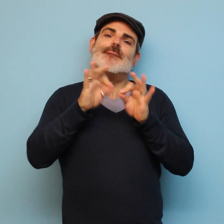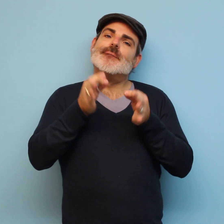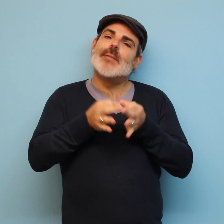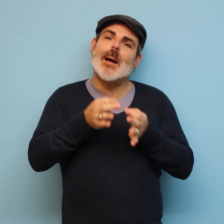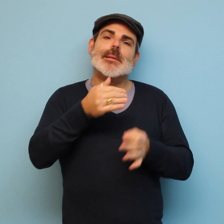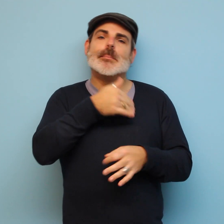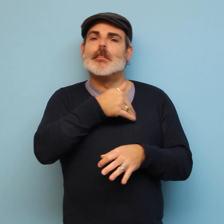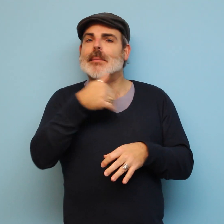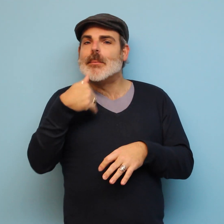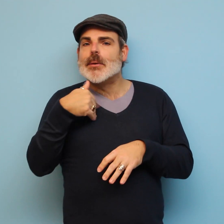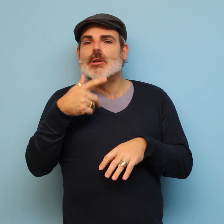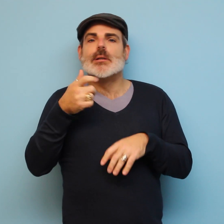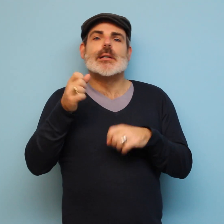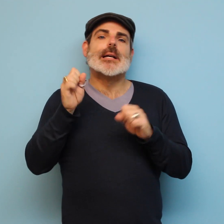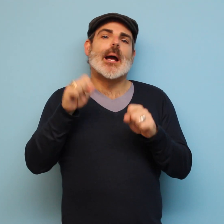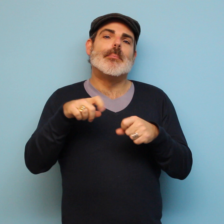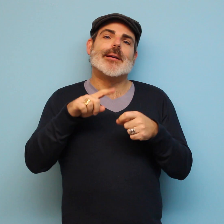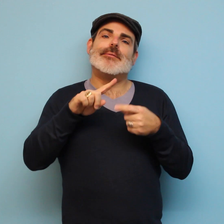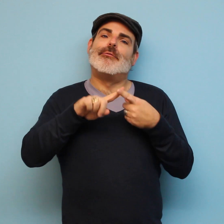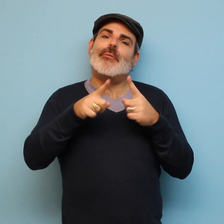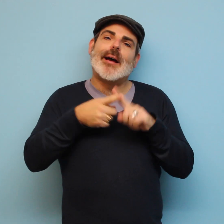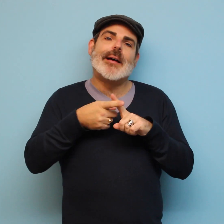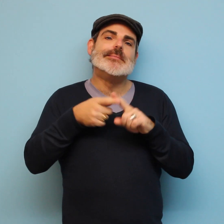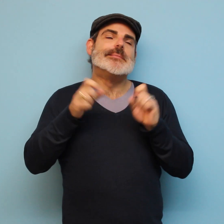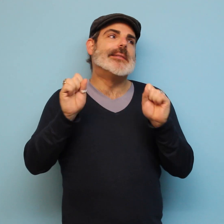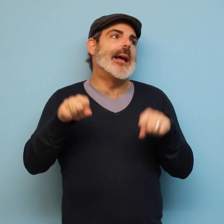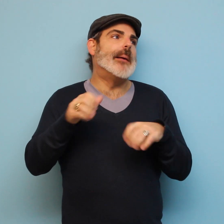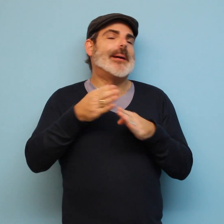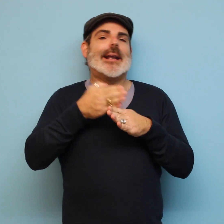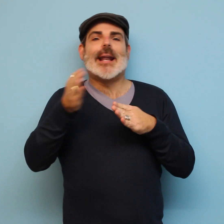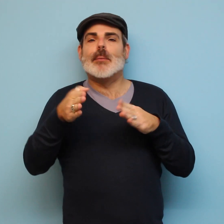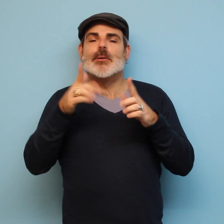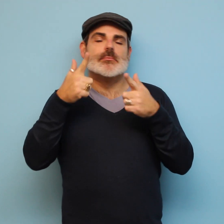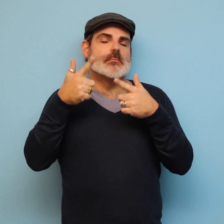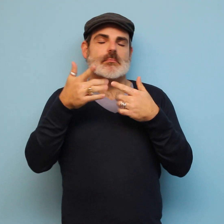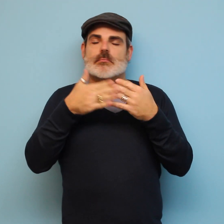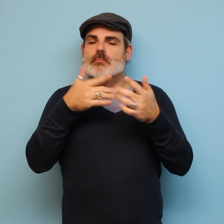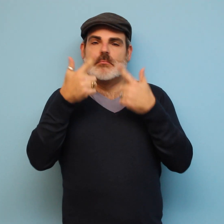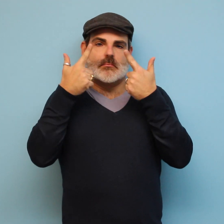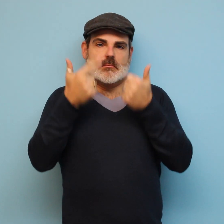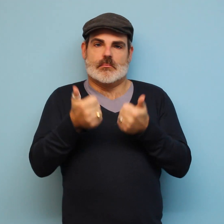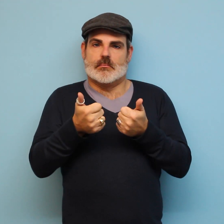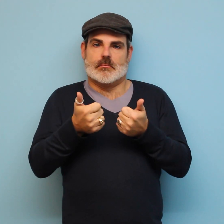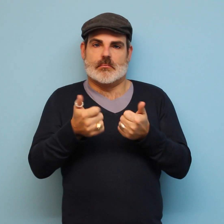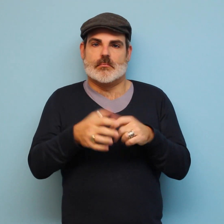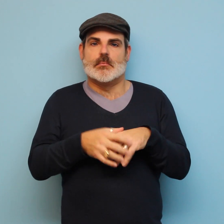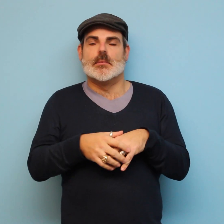A witness can be a family member, friend, or neighbor, for example. It's up to you.